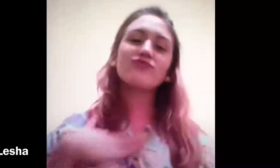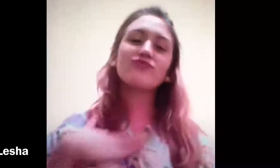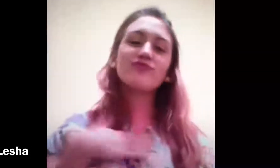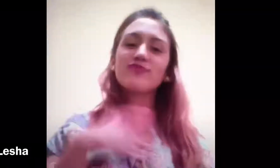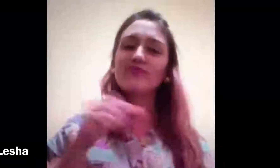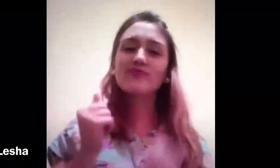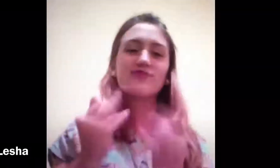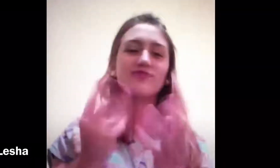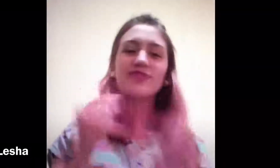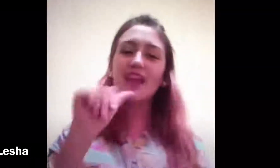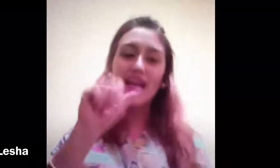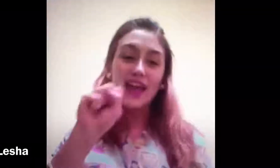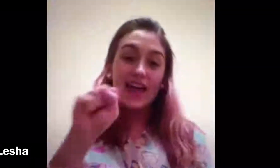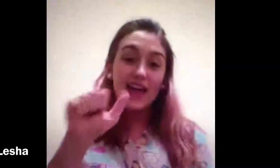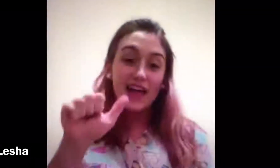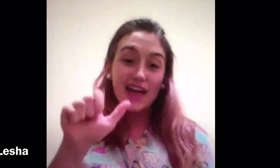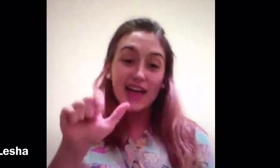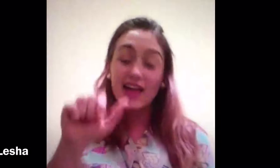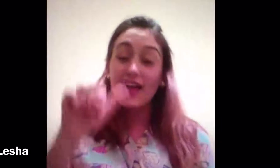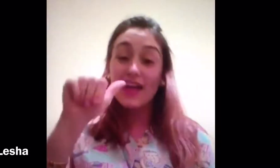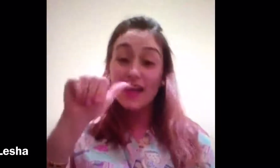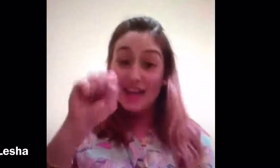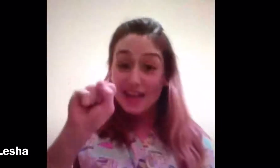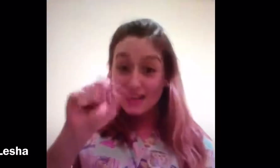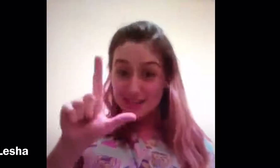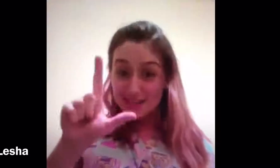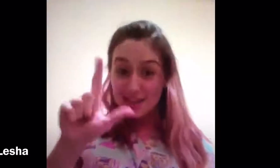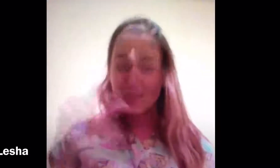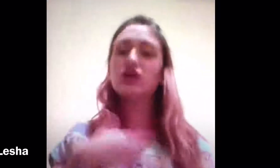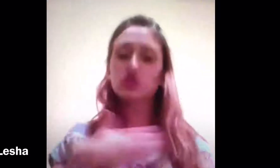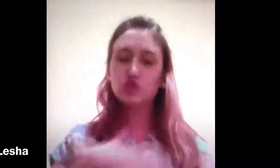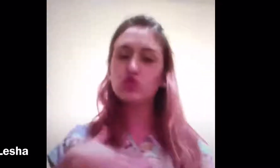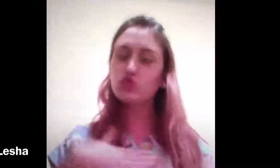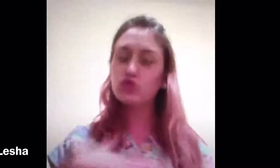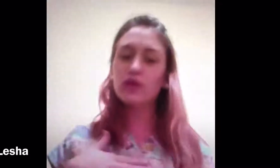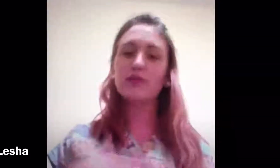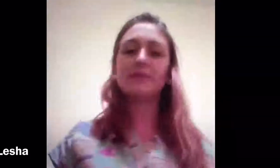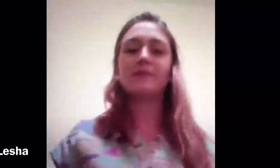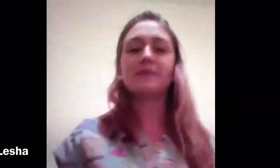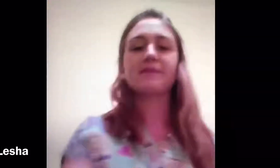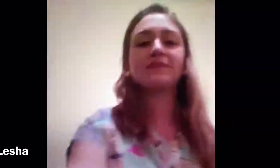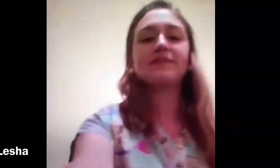I really enjoy ASL!!